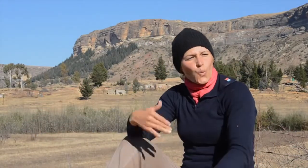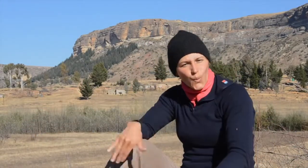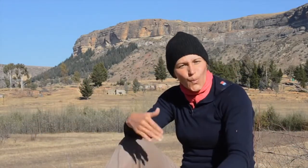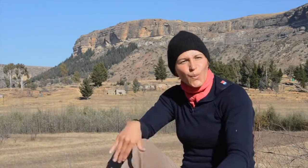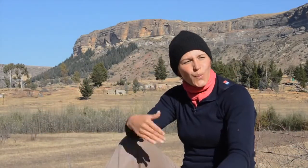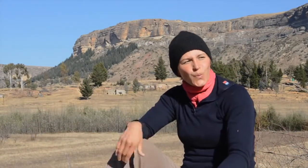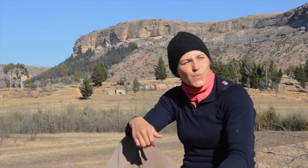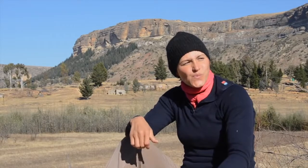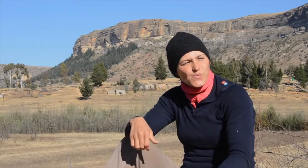herding the sheep and cows.